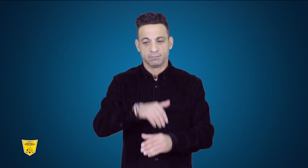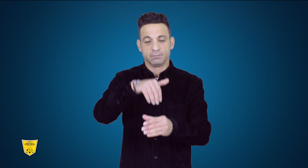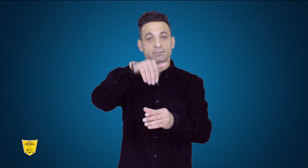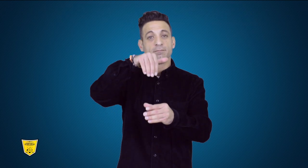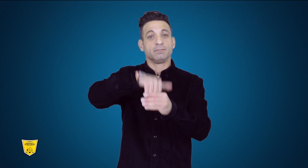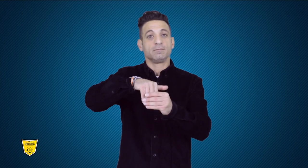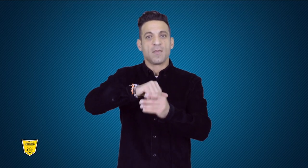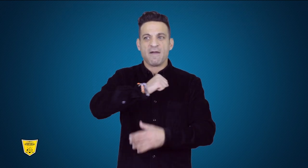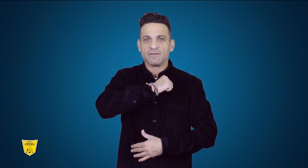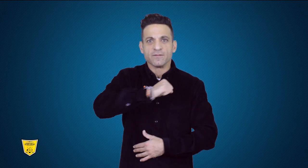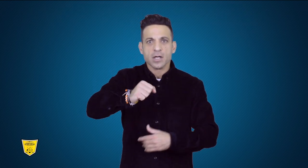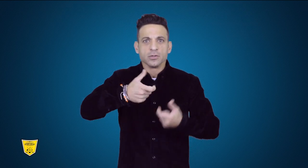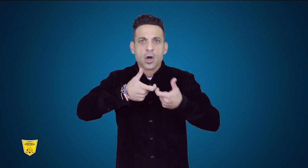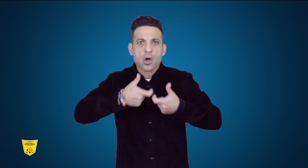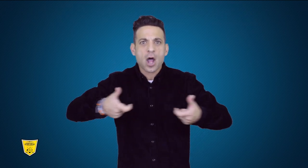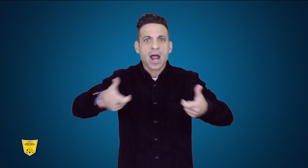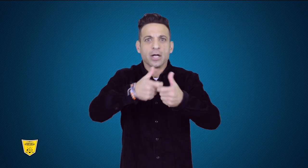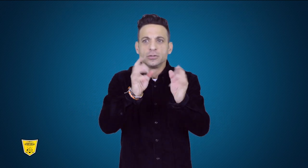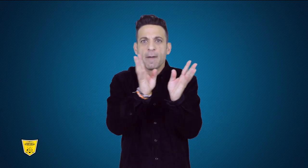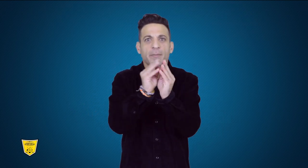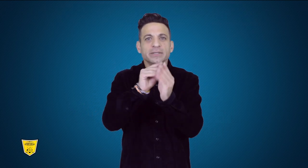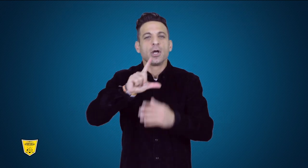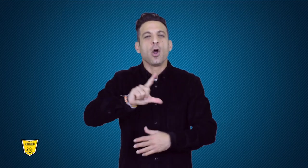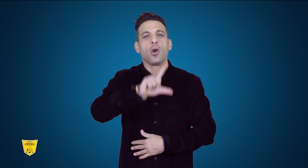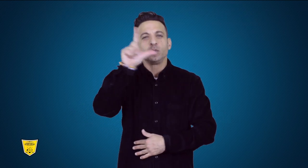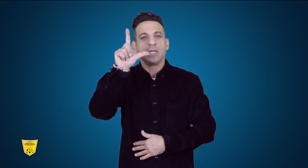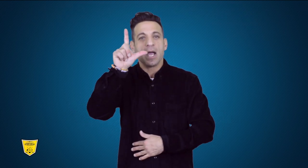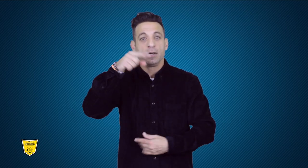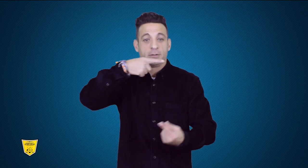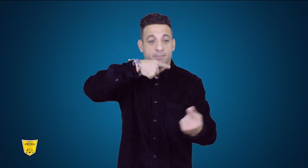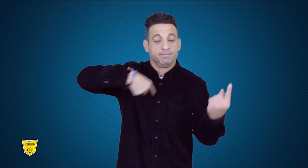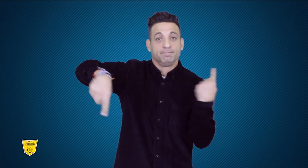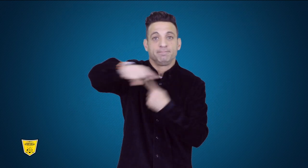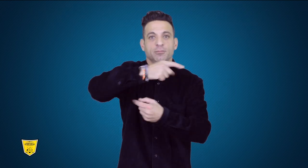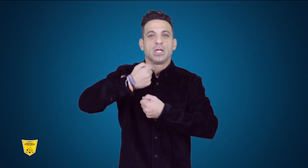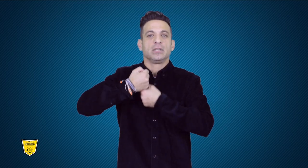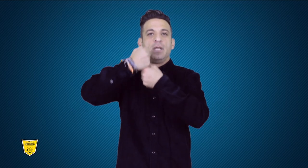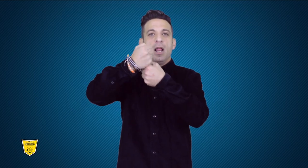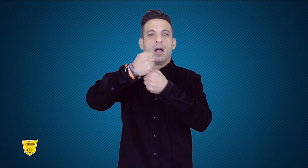During the Extraordinary Congress in Lausanne, delegates agreed